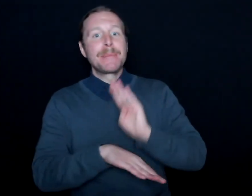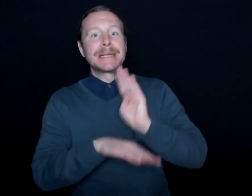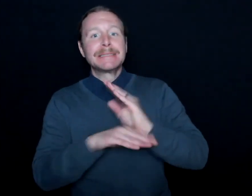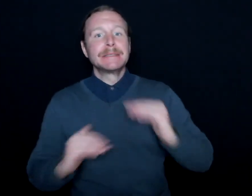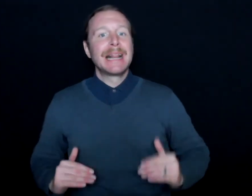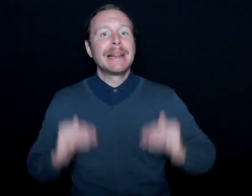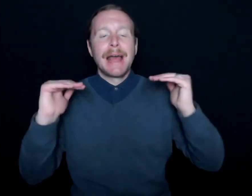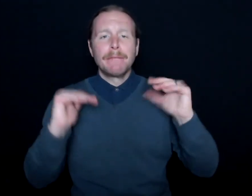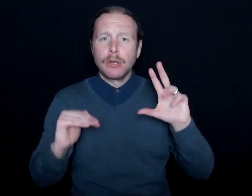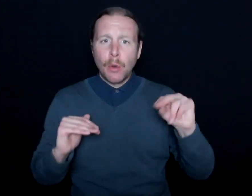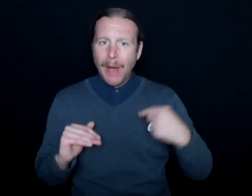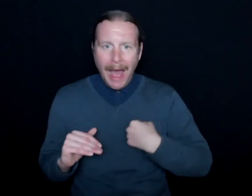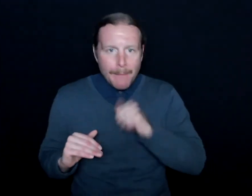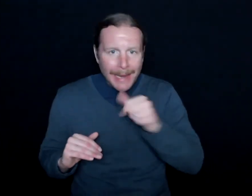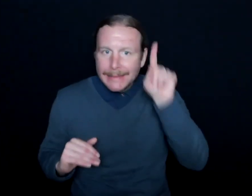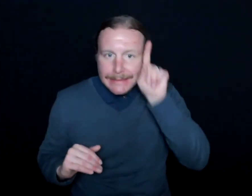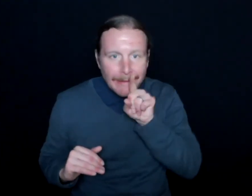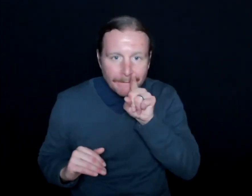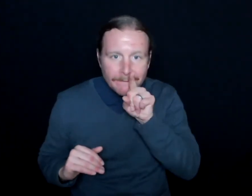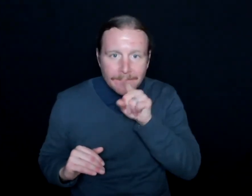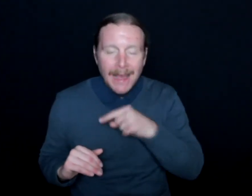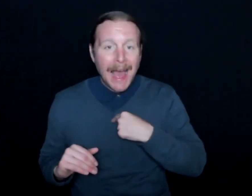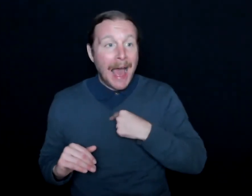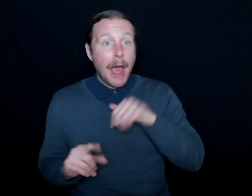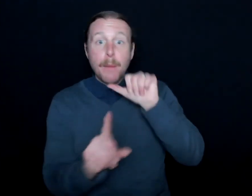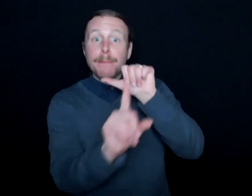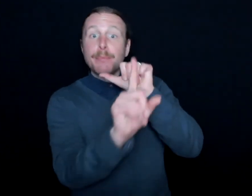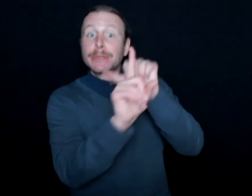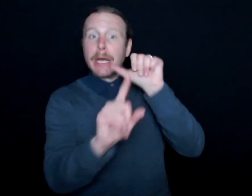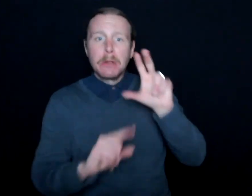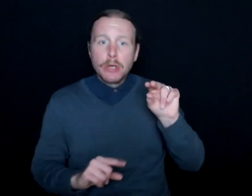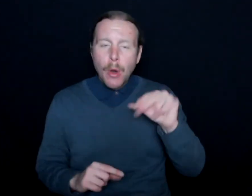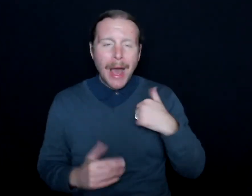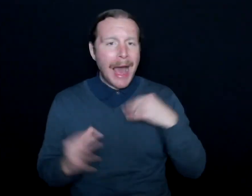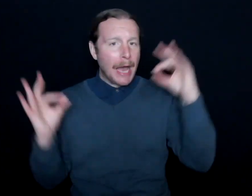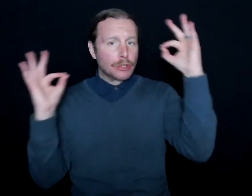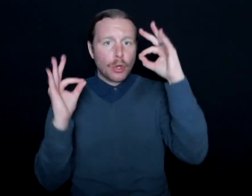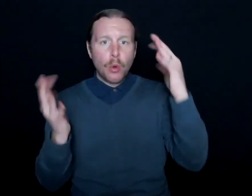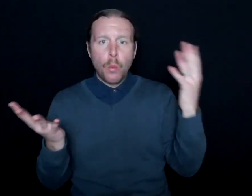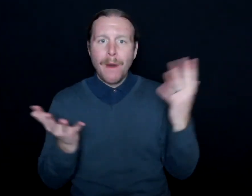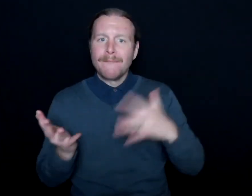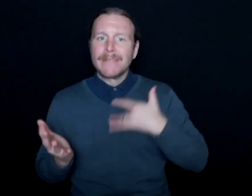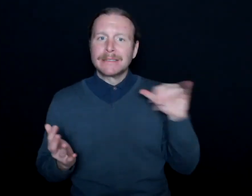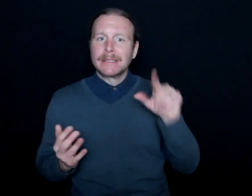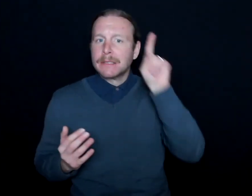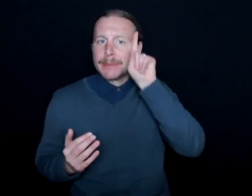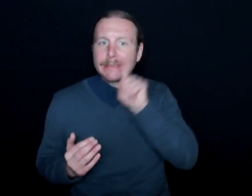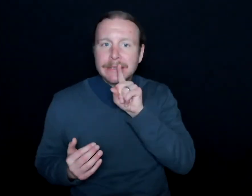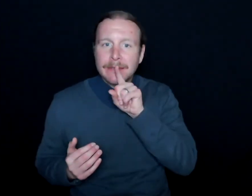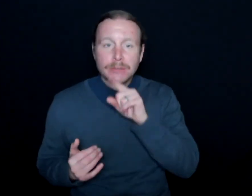I'm not deaf, and I don't pretend to be. And I don't know what it's like to be deaf, and so the last thing I want to do